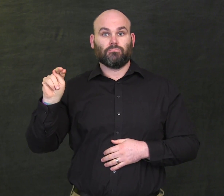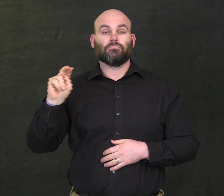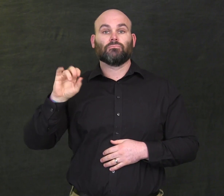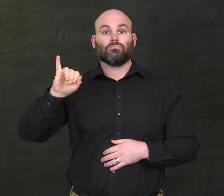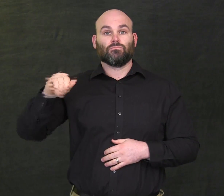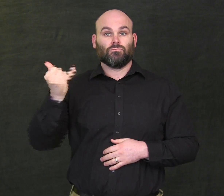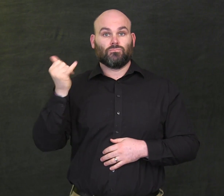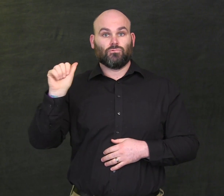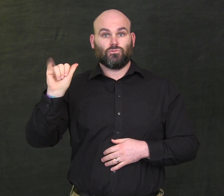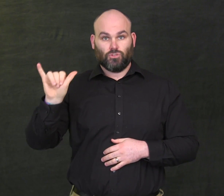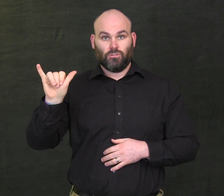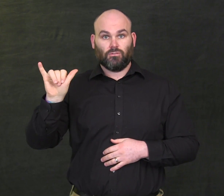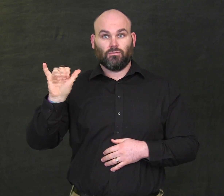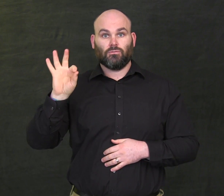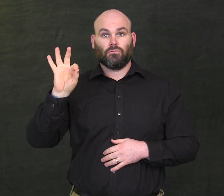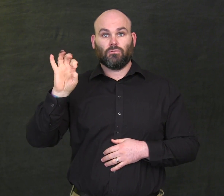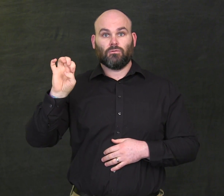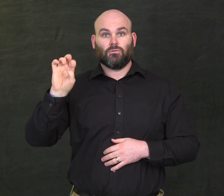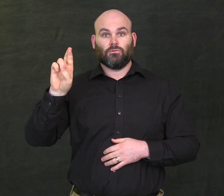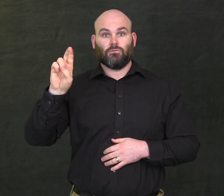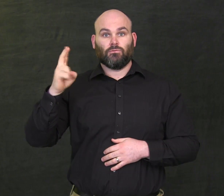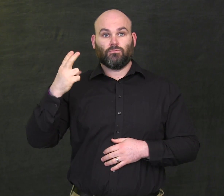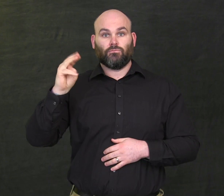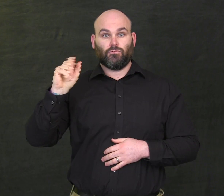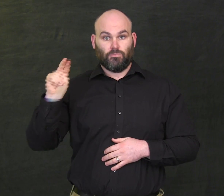Jay Fehrman,